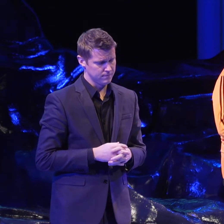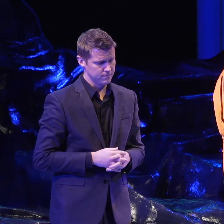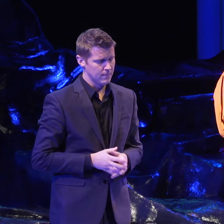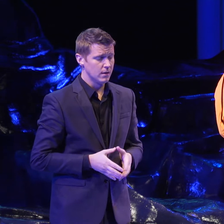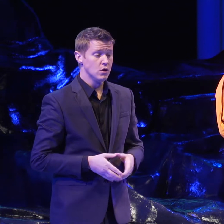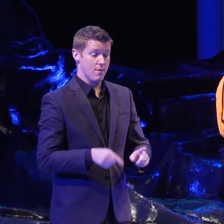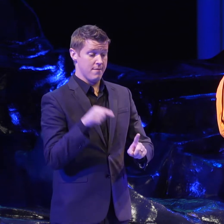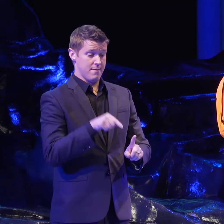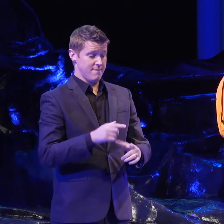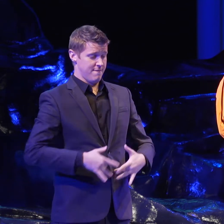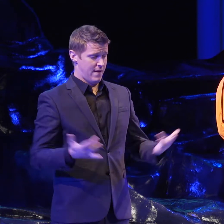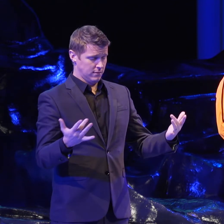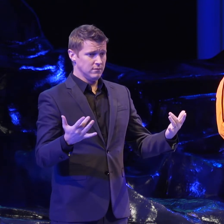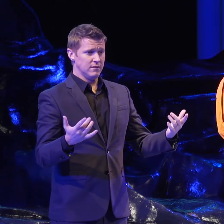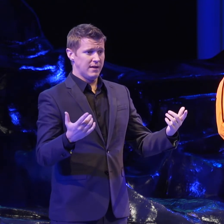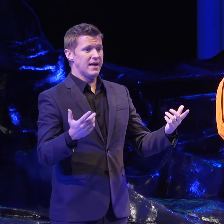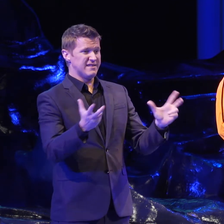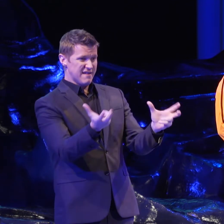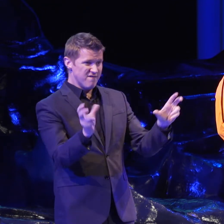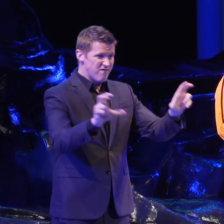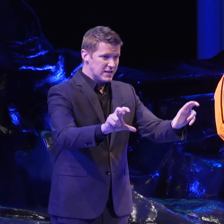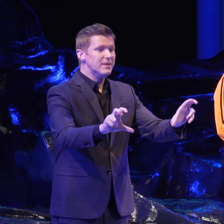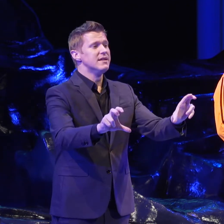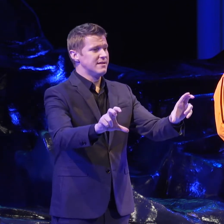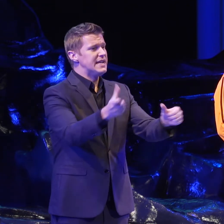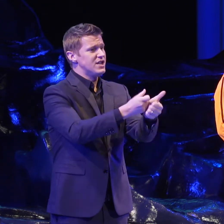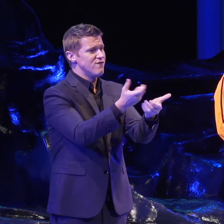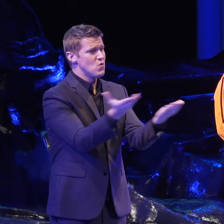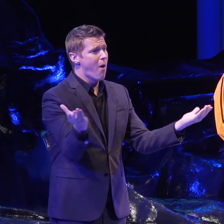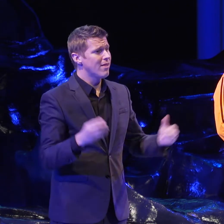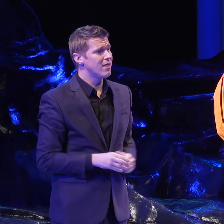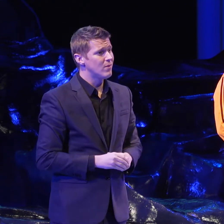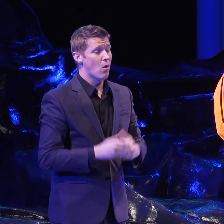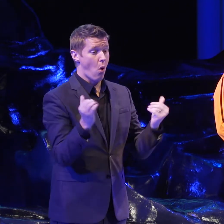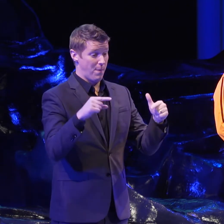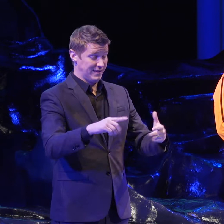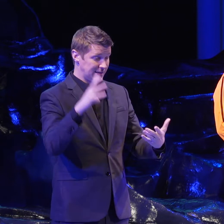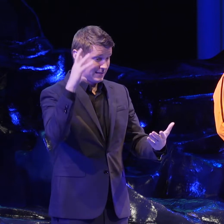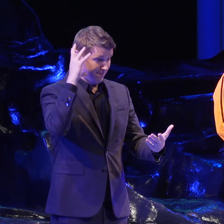This event is an investment in each and every single one of you. Our hope is that you'll take this experience,